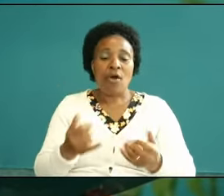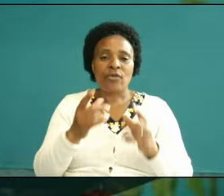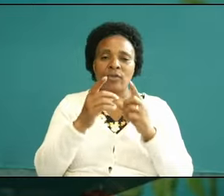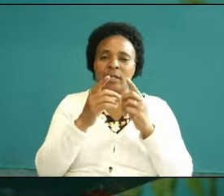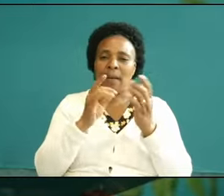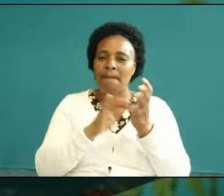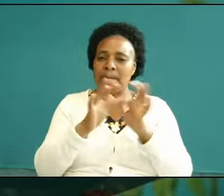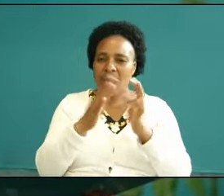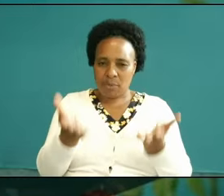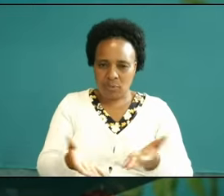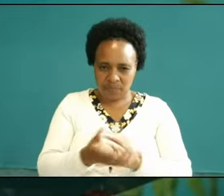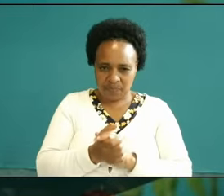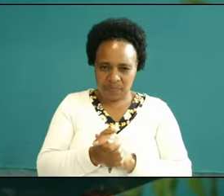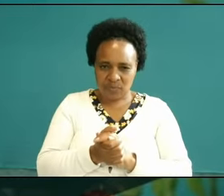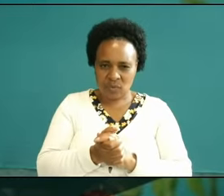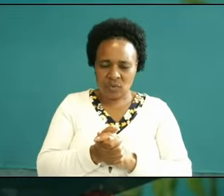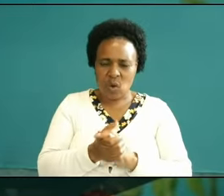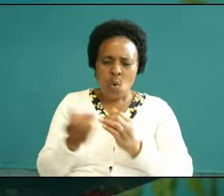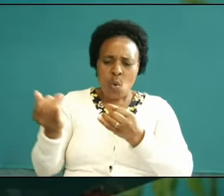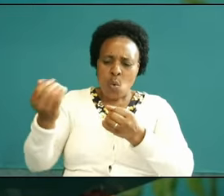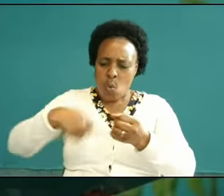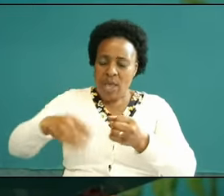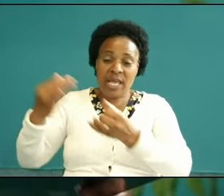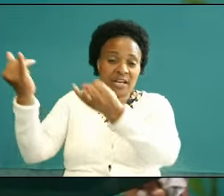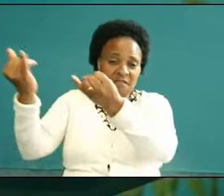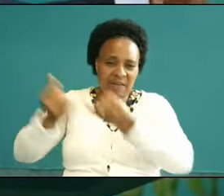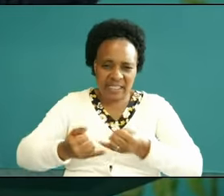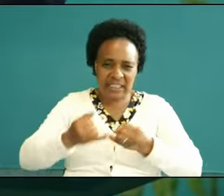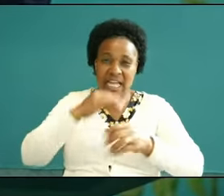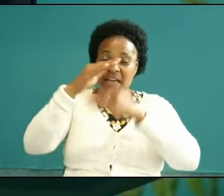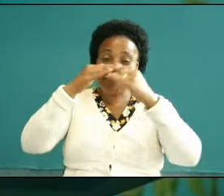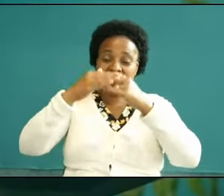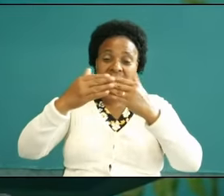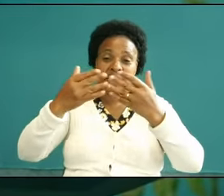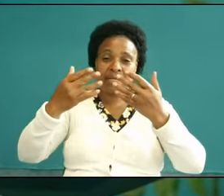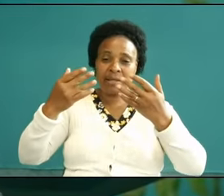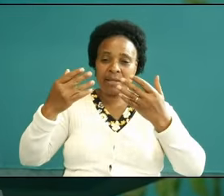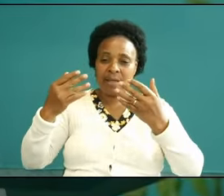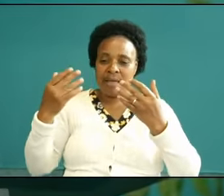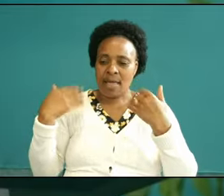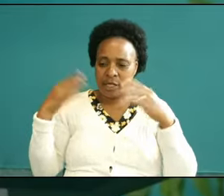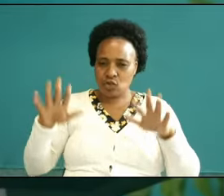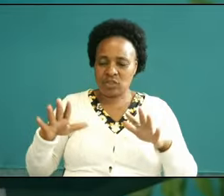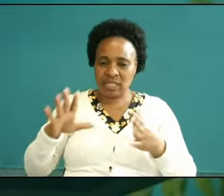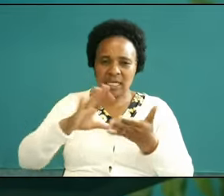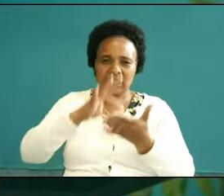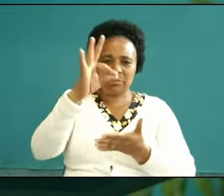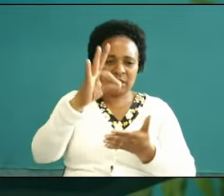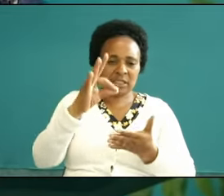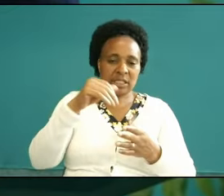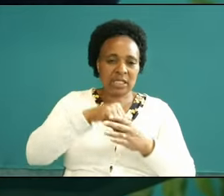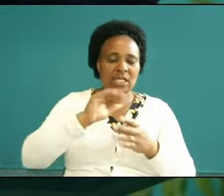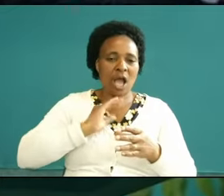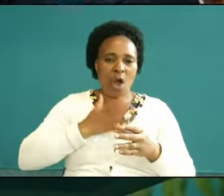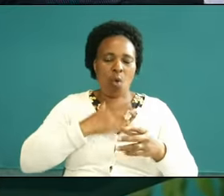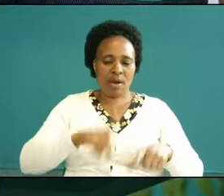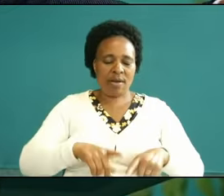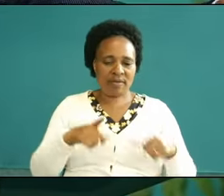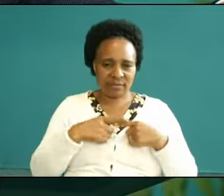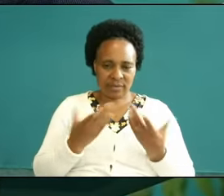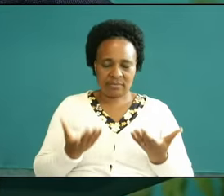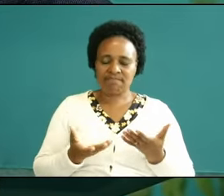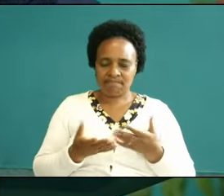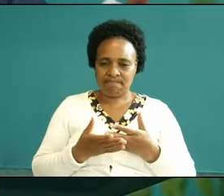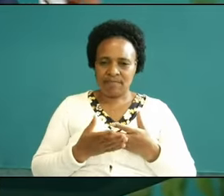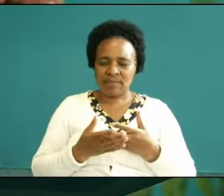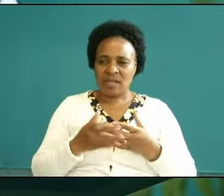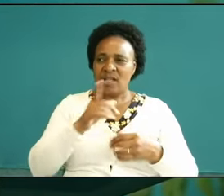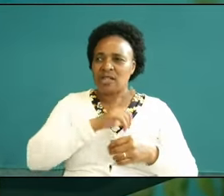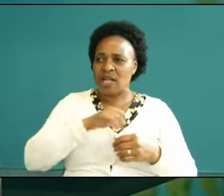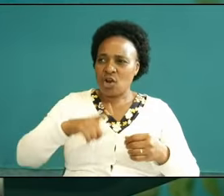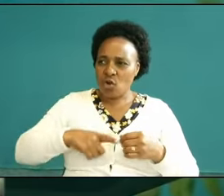invite Heavenly artillery into our battles the world deploy the artillery but it is only when